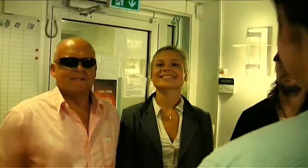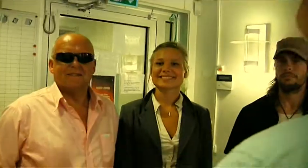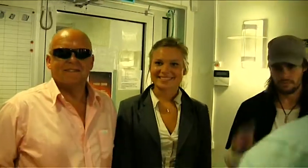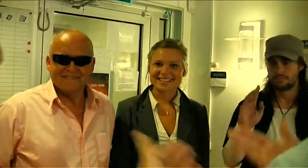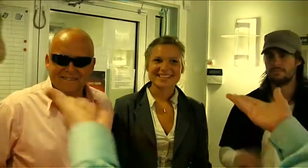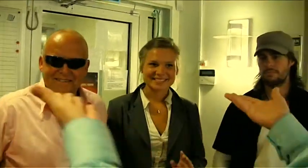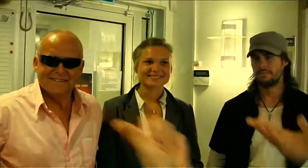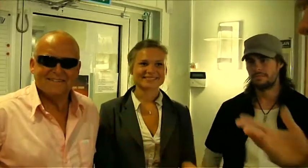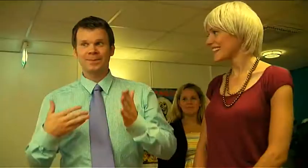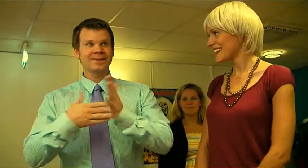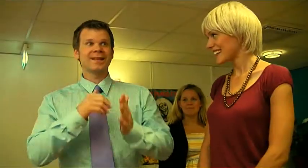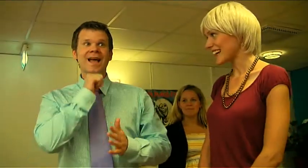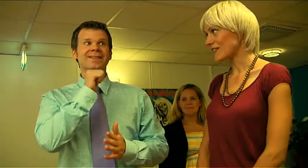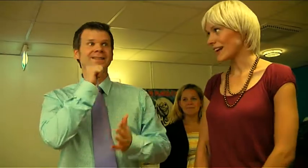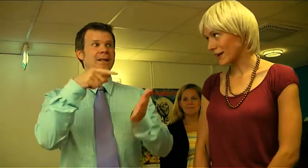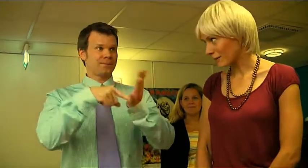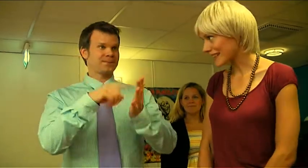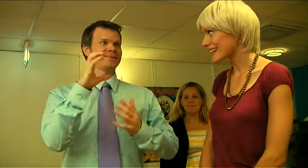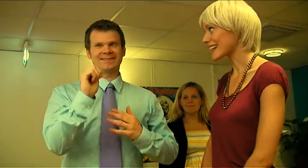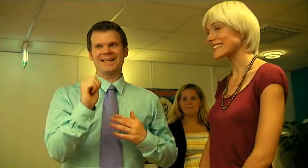Hello and welcome to anders.se.